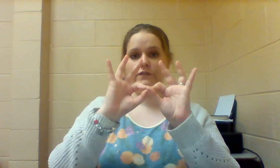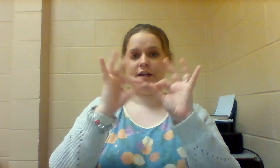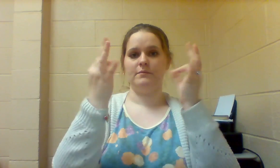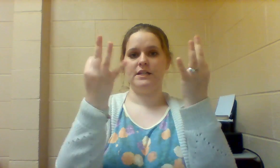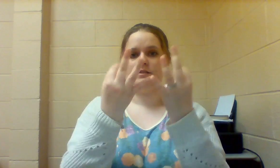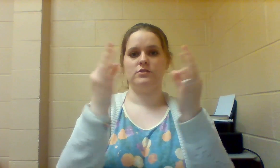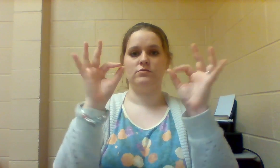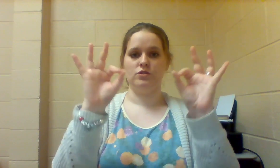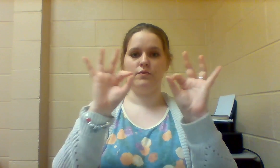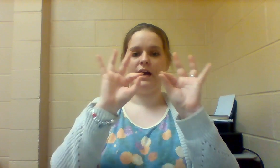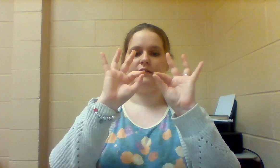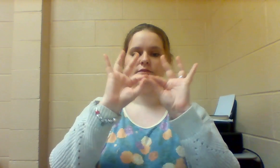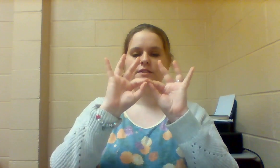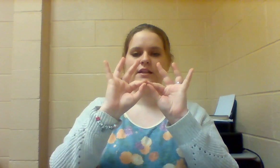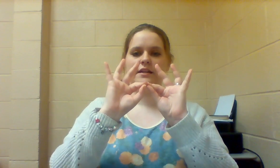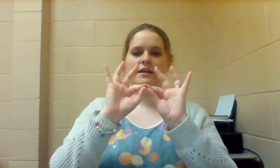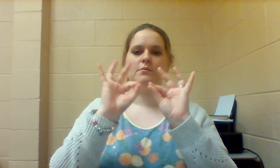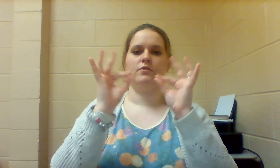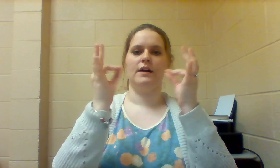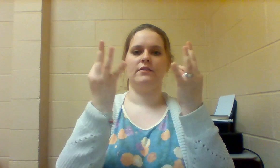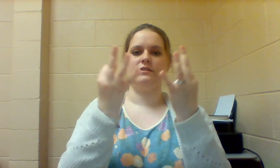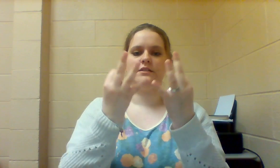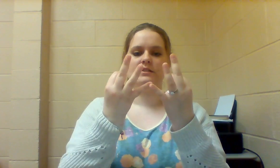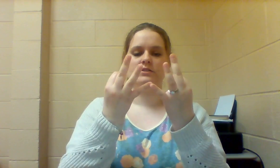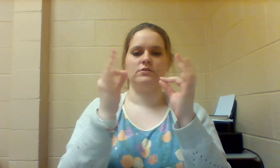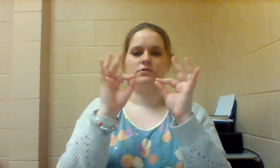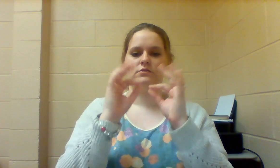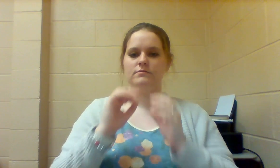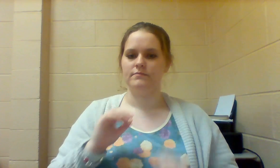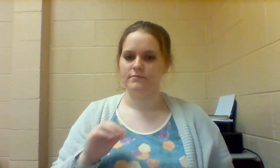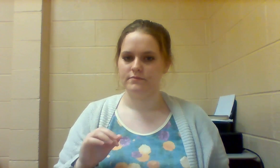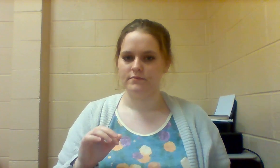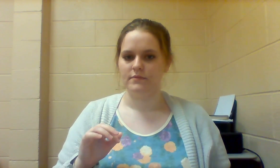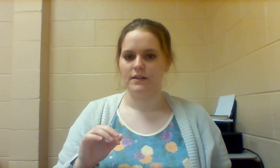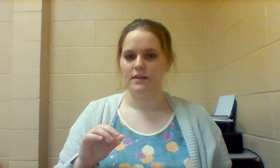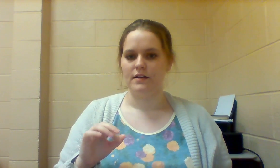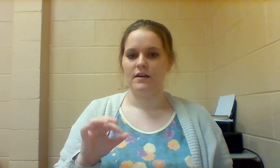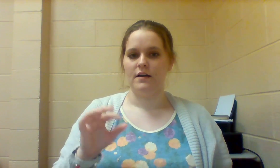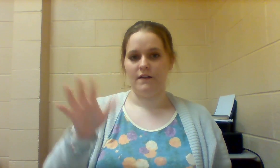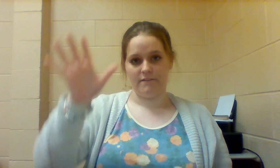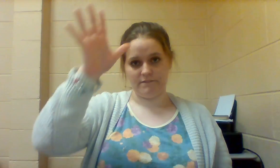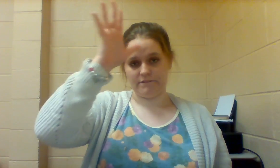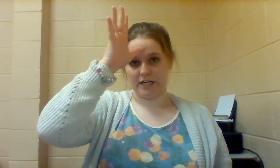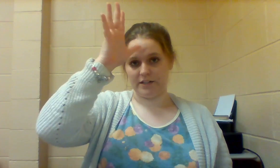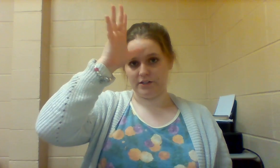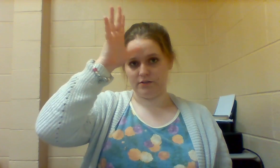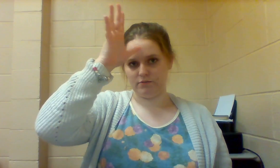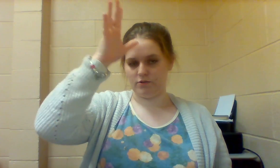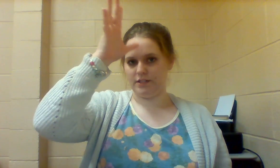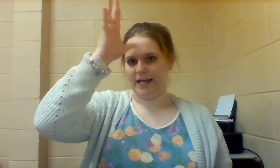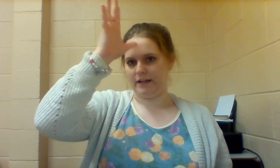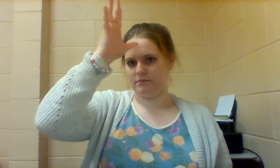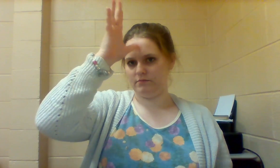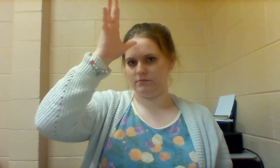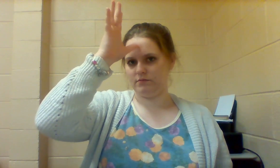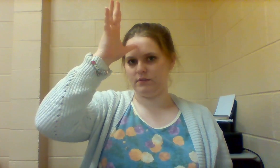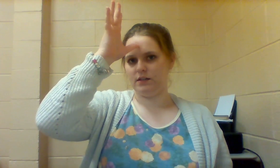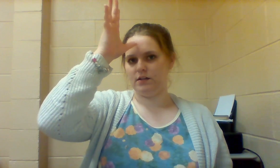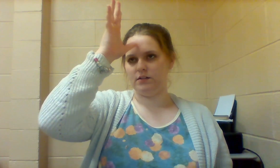FAMILY so 2 Fs and they come around in a circle FATHER or DAD